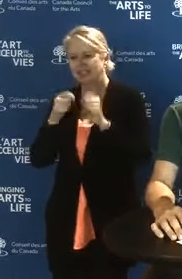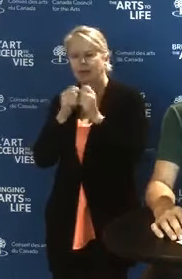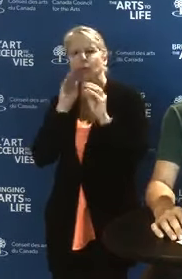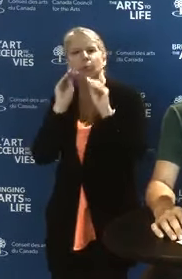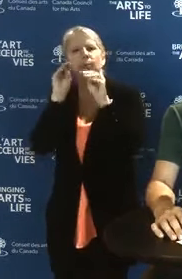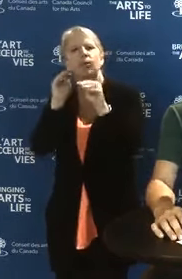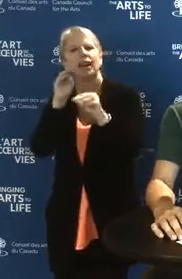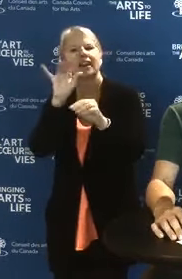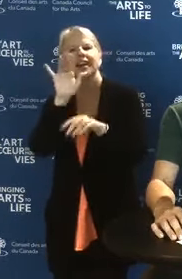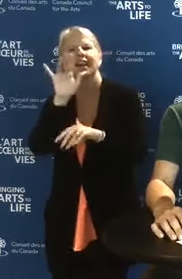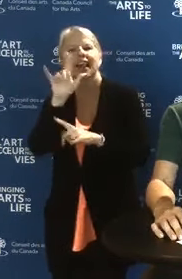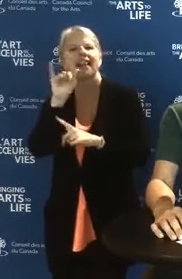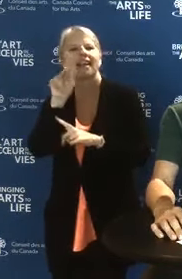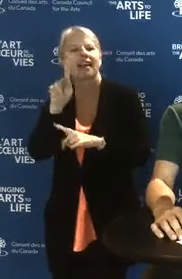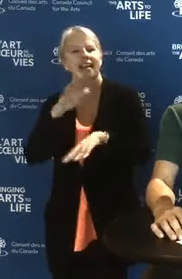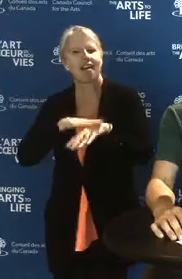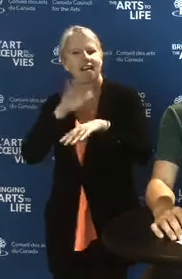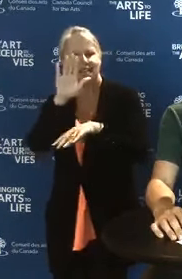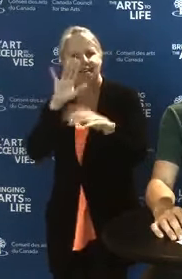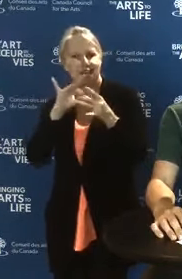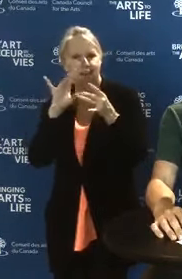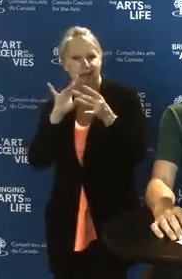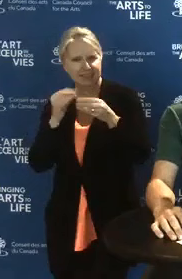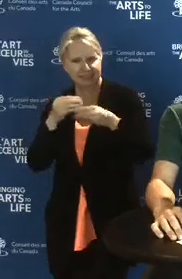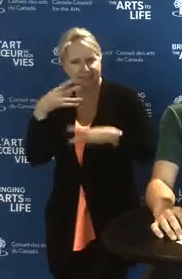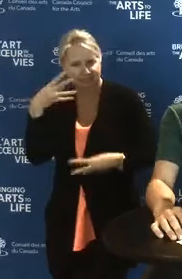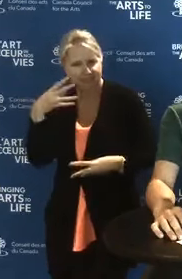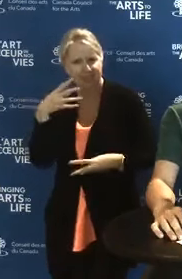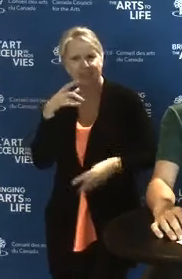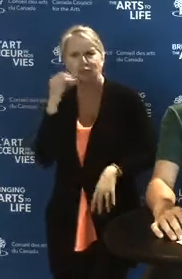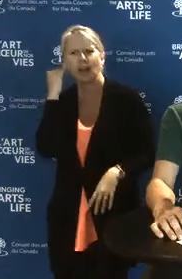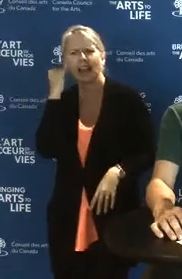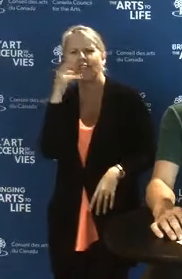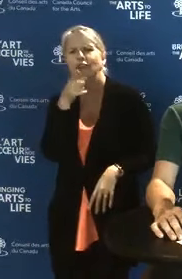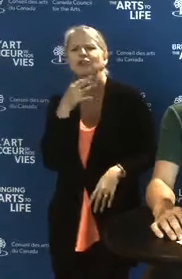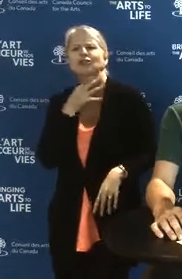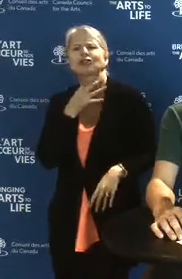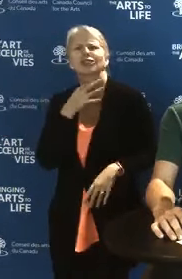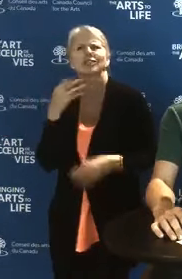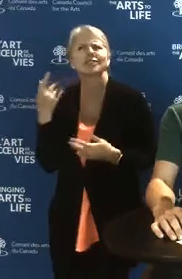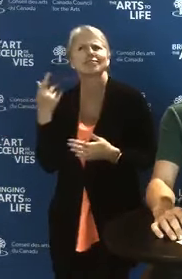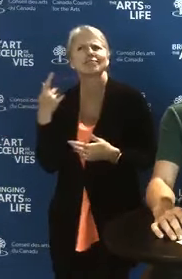If you want a better idea of what the fund has supported in our latest round,